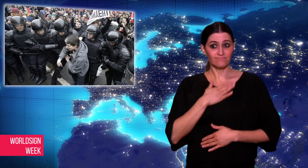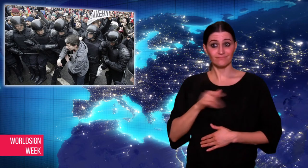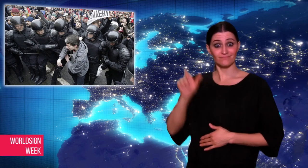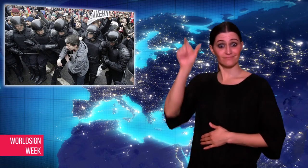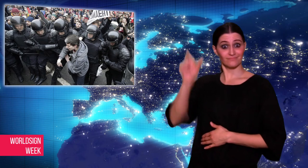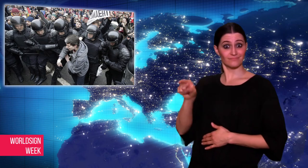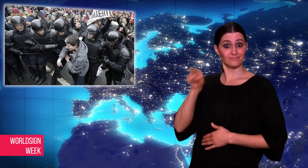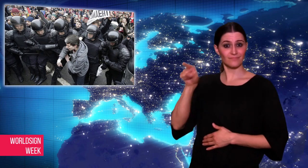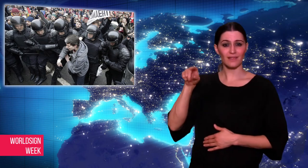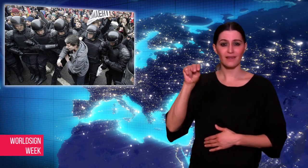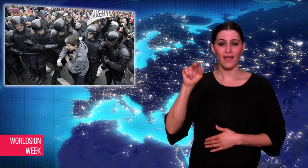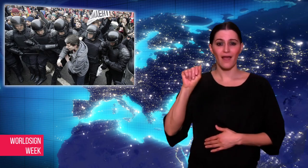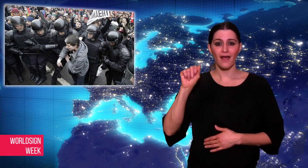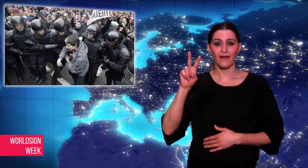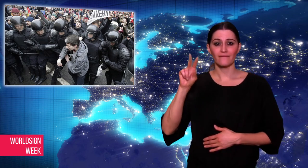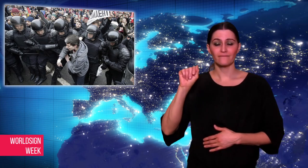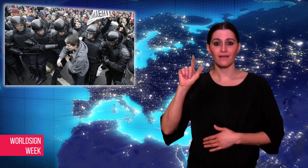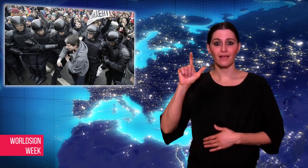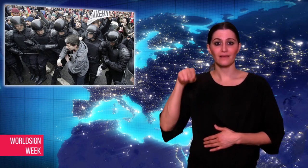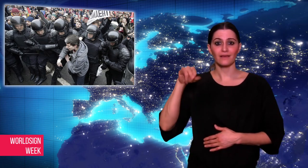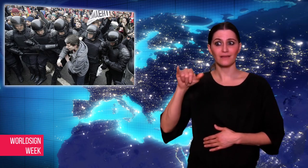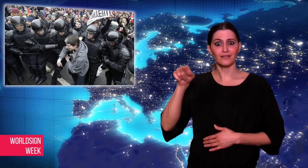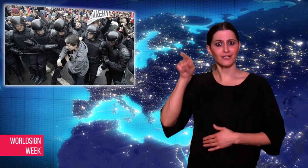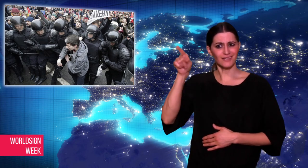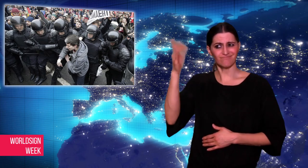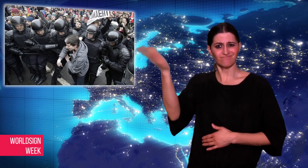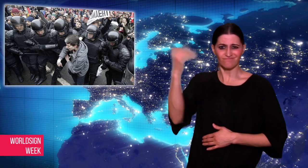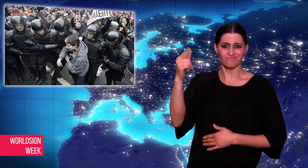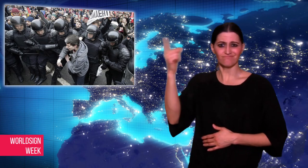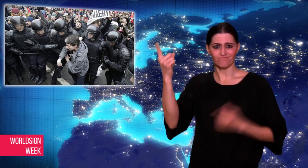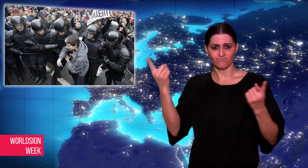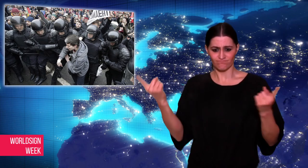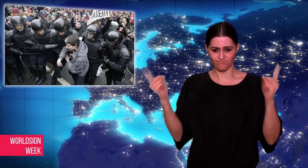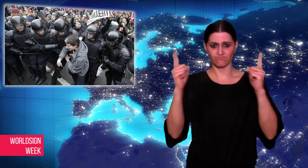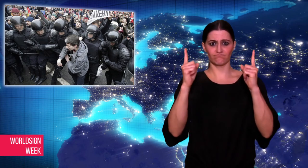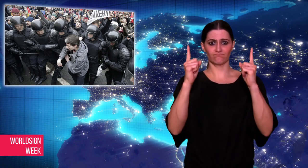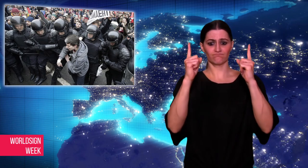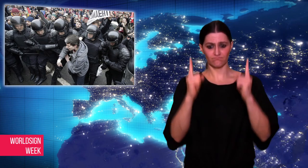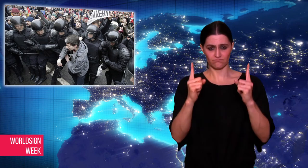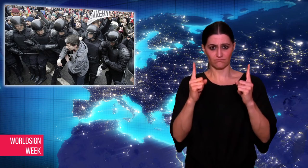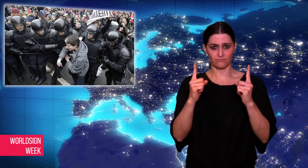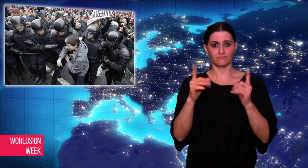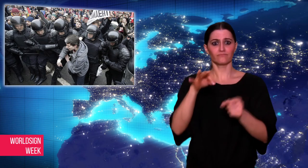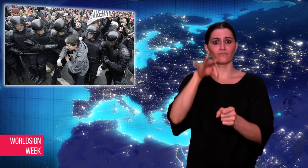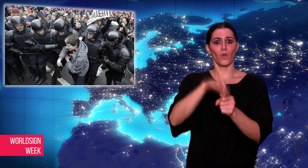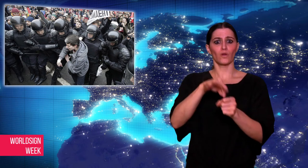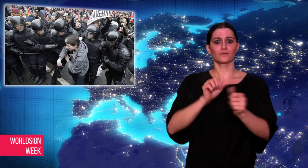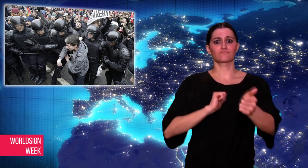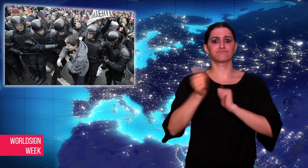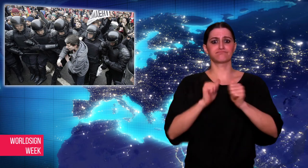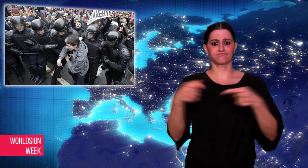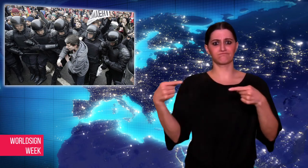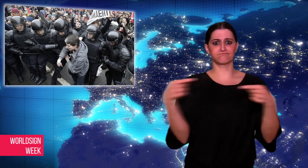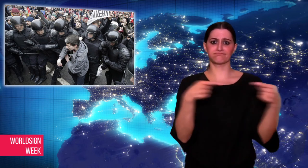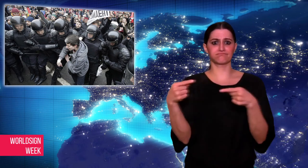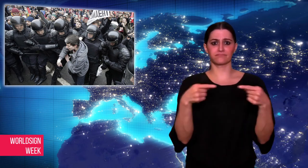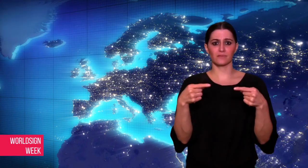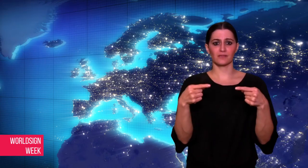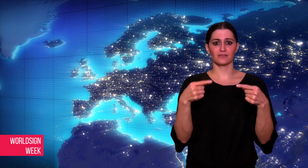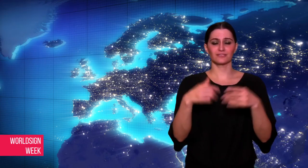wanted Navalny to run against him.